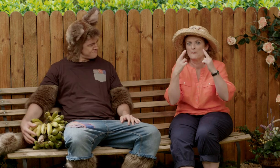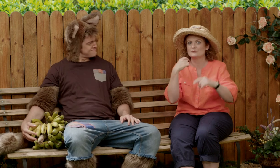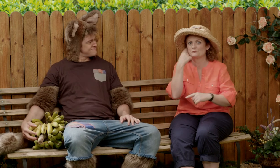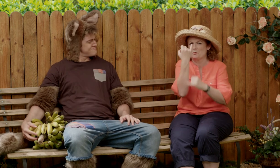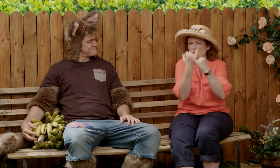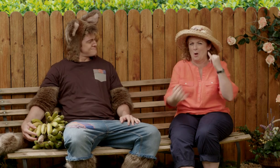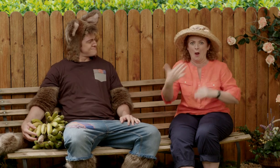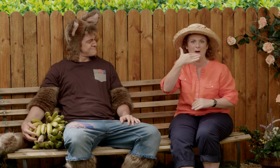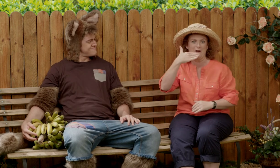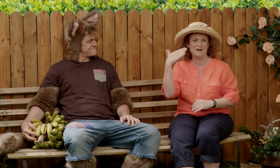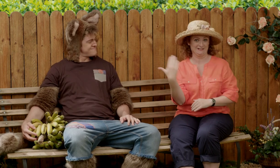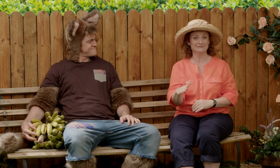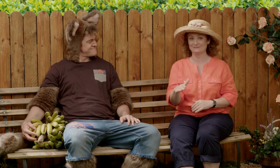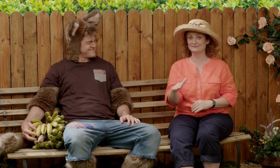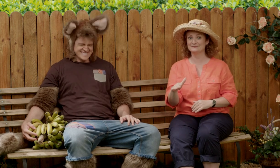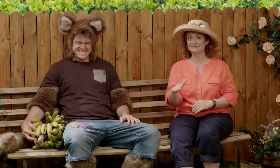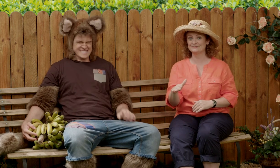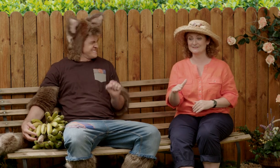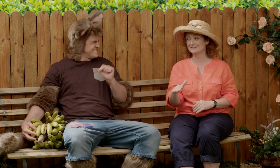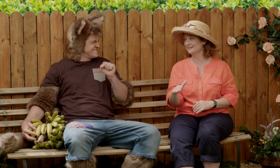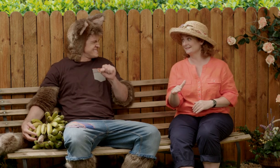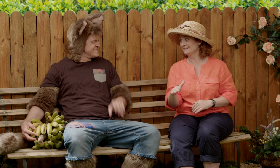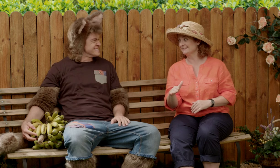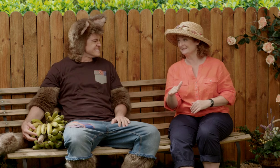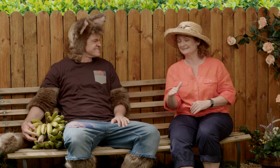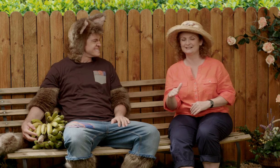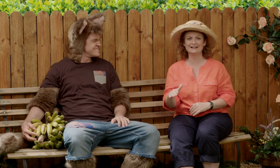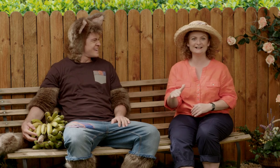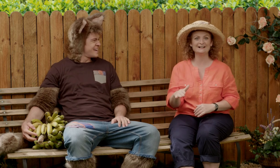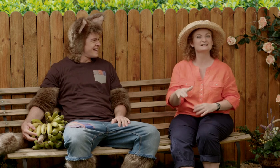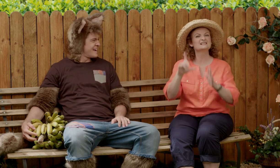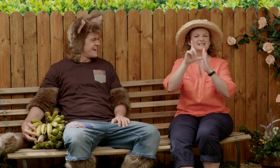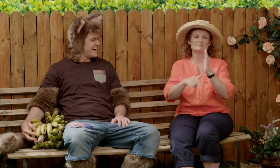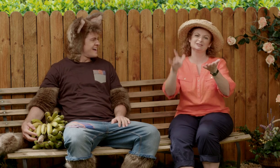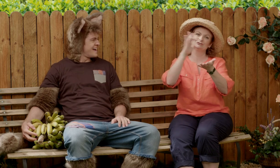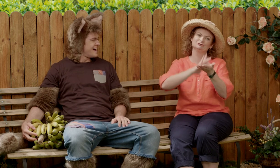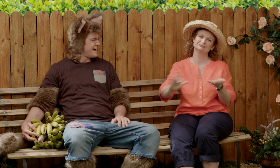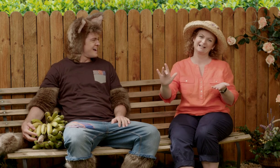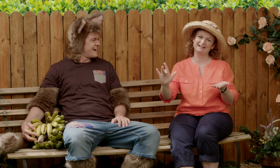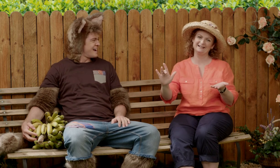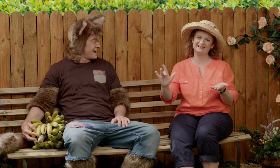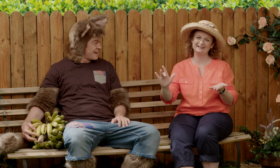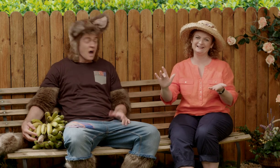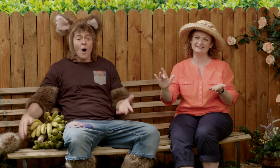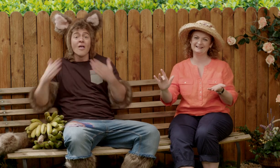Well I hope tomorrow will be another hot day then, Possum. Yeah, me too! Well, our time is up.